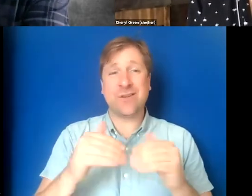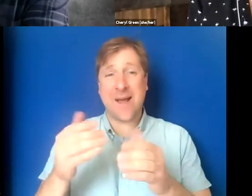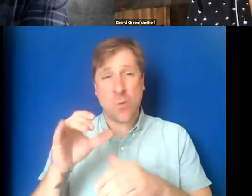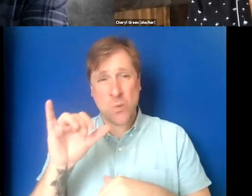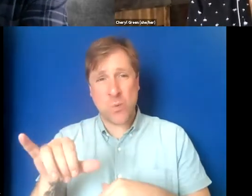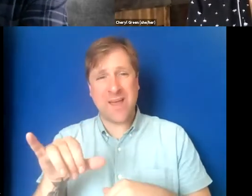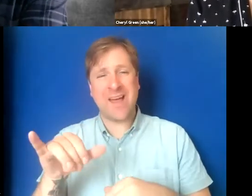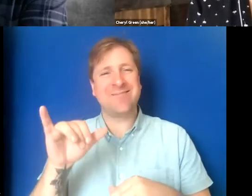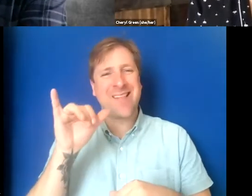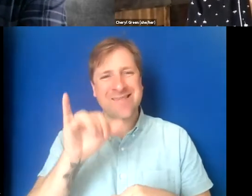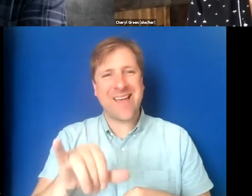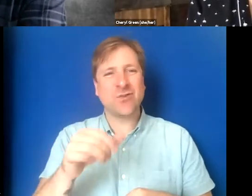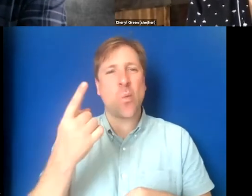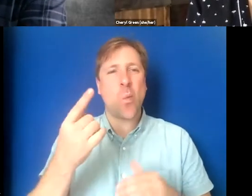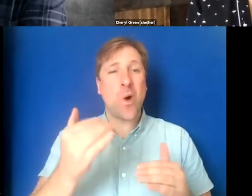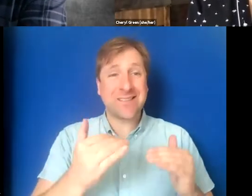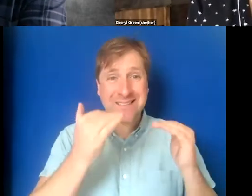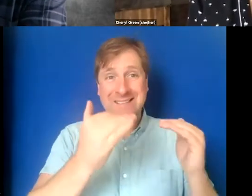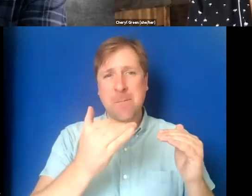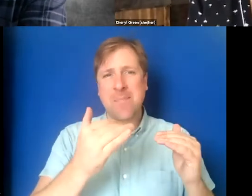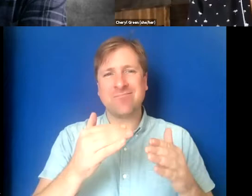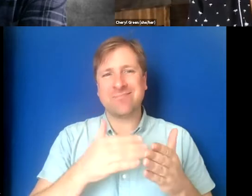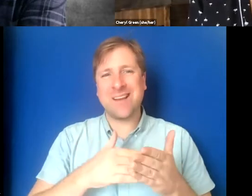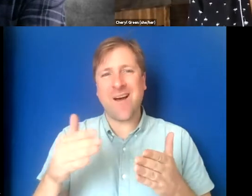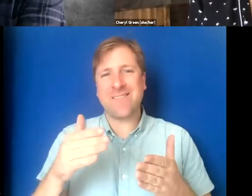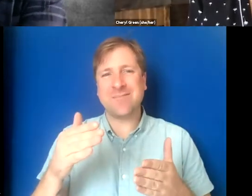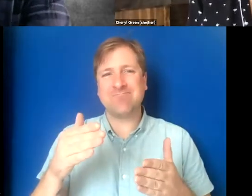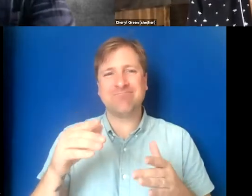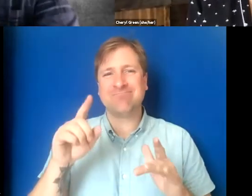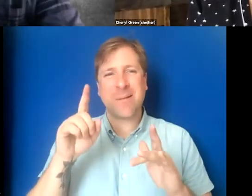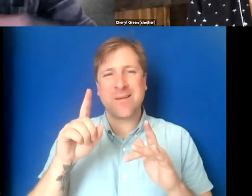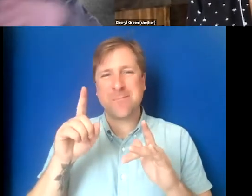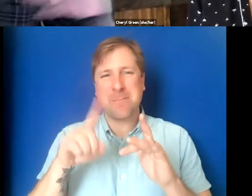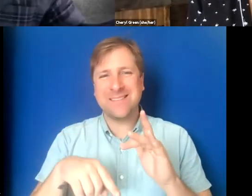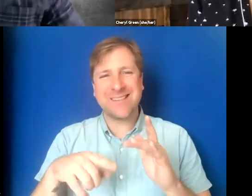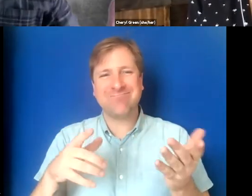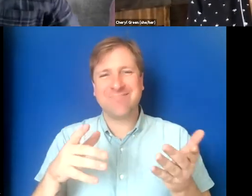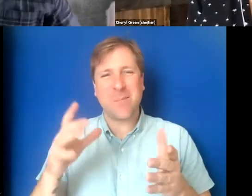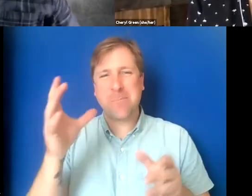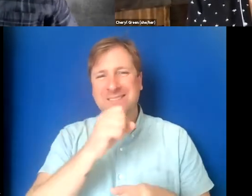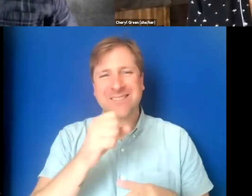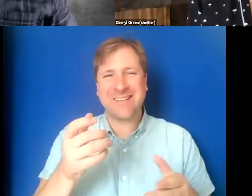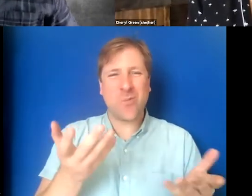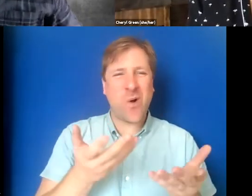That's one step that is often I think missing is just a general